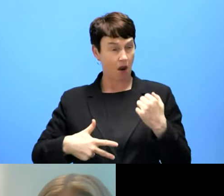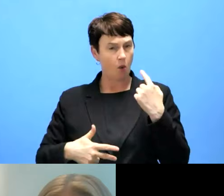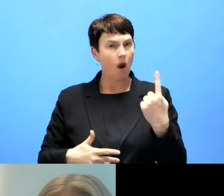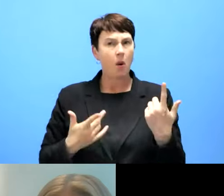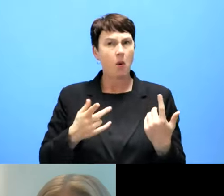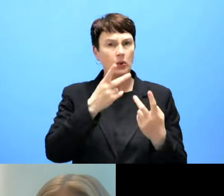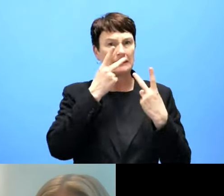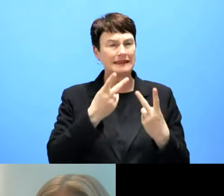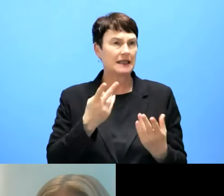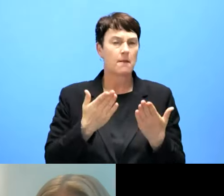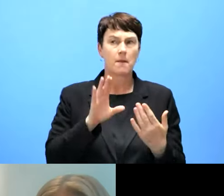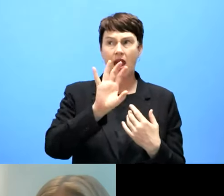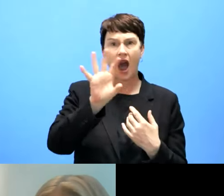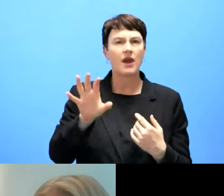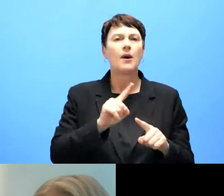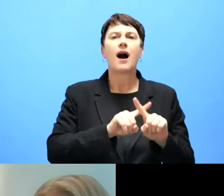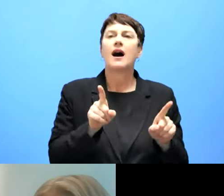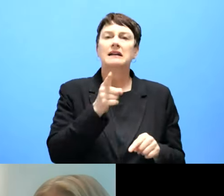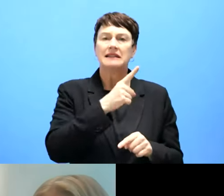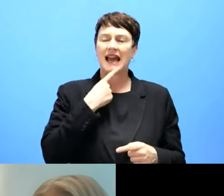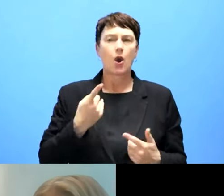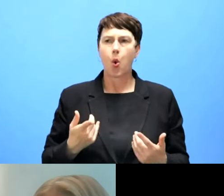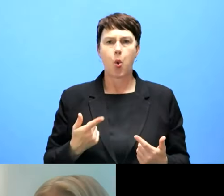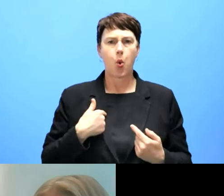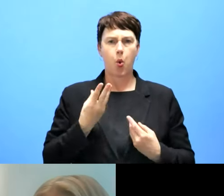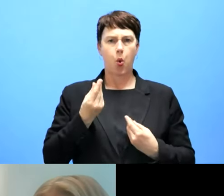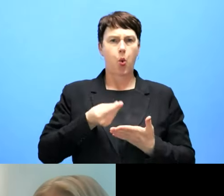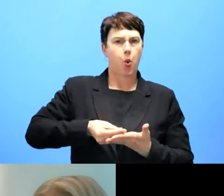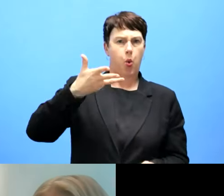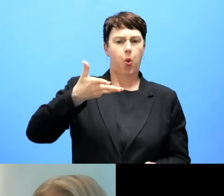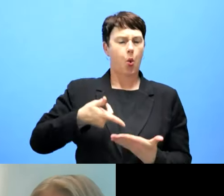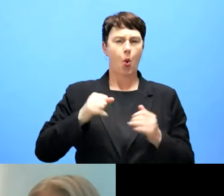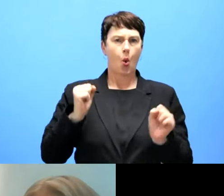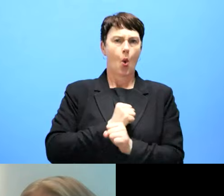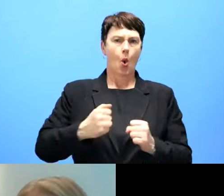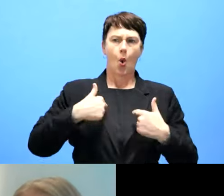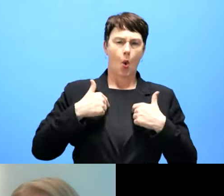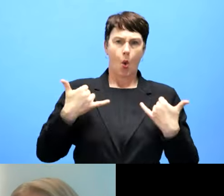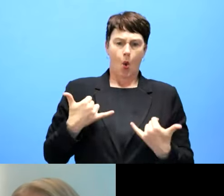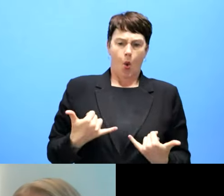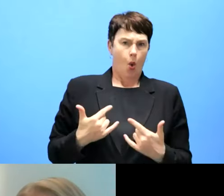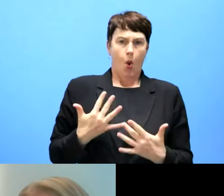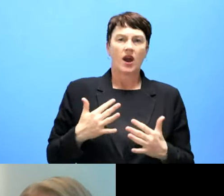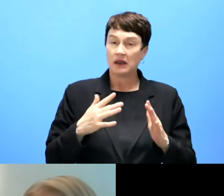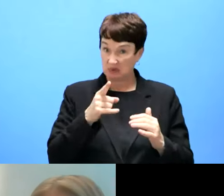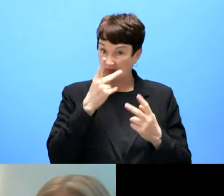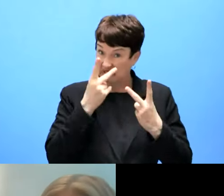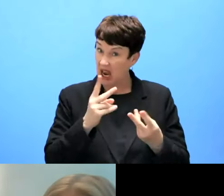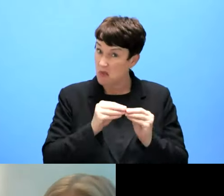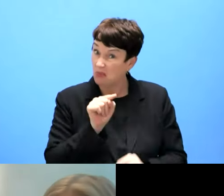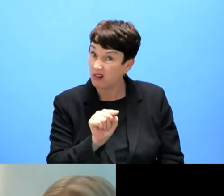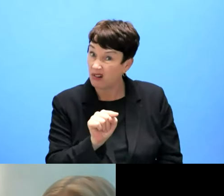No, it's also when we started with these meetings when we had the dialogue with